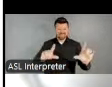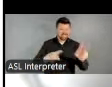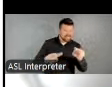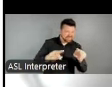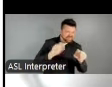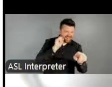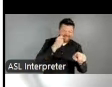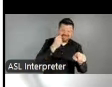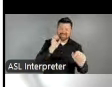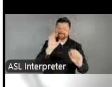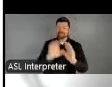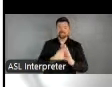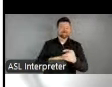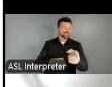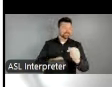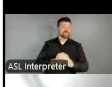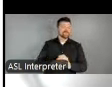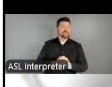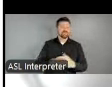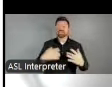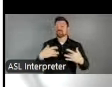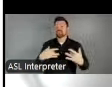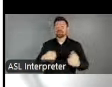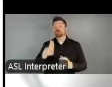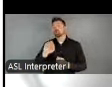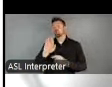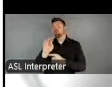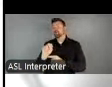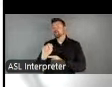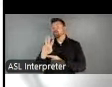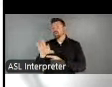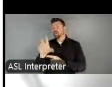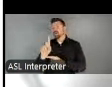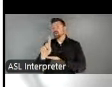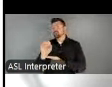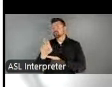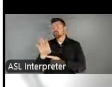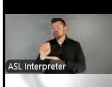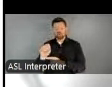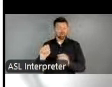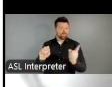of the session produced by Urban Wild Studio and artist Kinsey Fox. It's a nice little keepsake